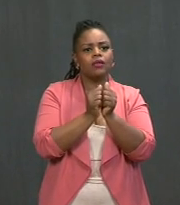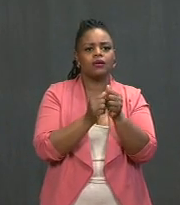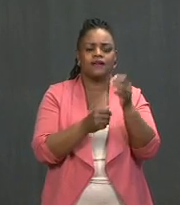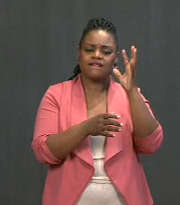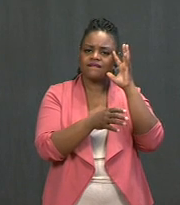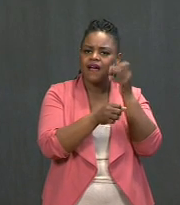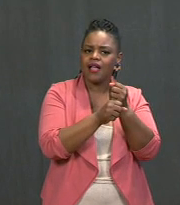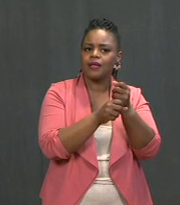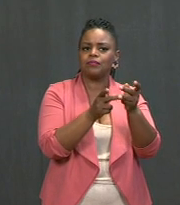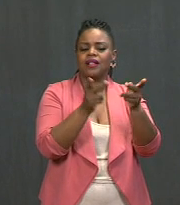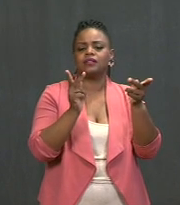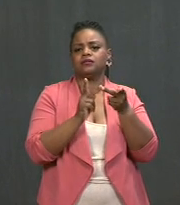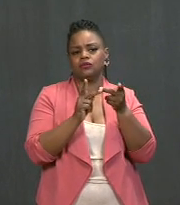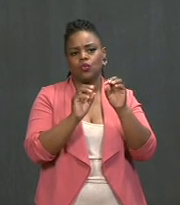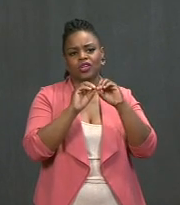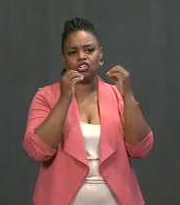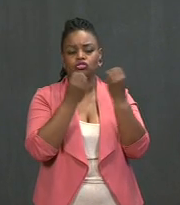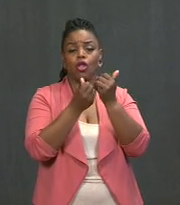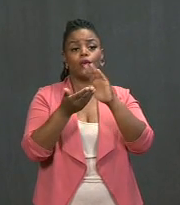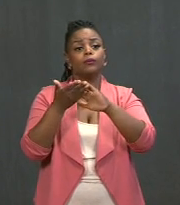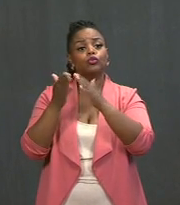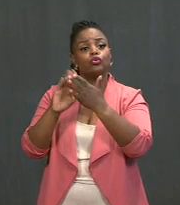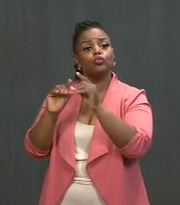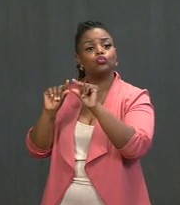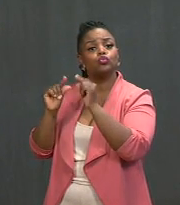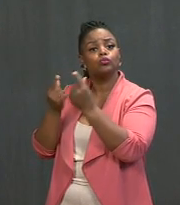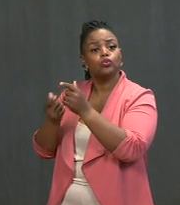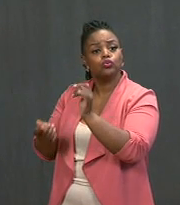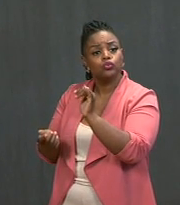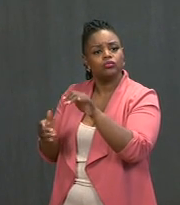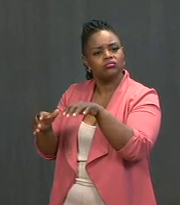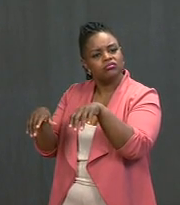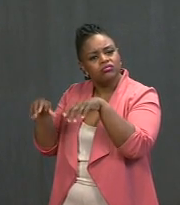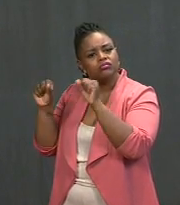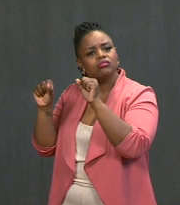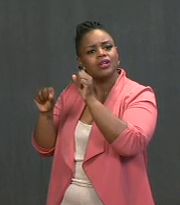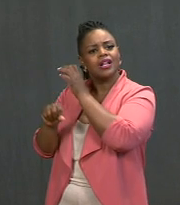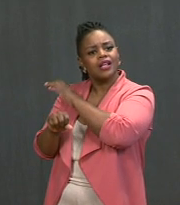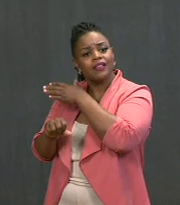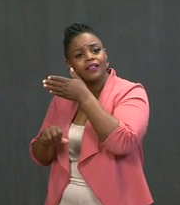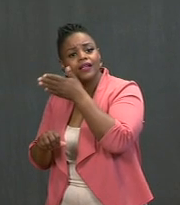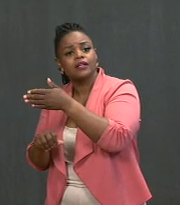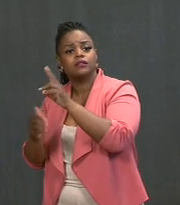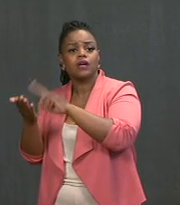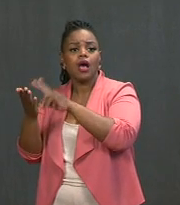and other community groups to host vaccination clinics, sign people up for appointments, get help --